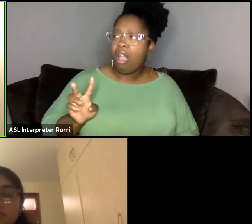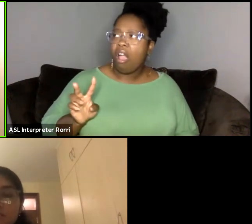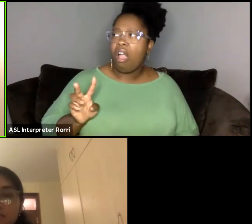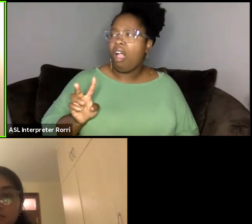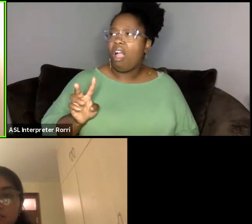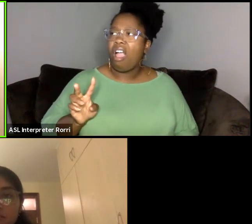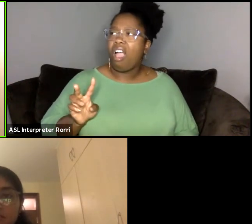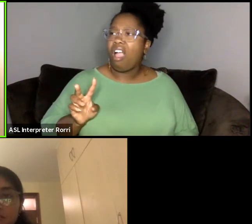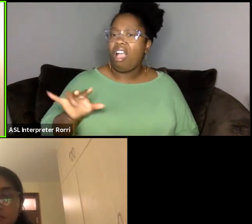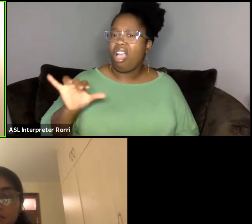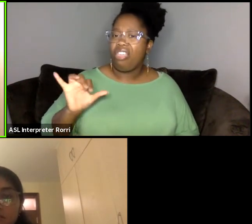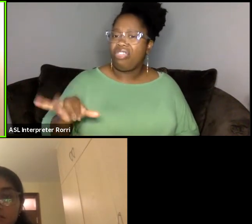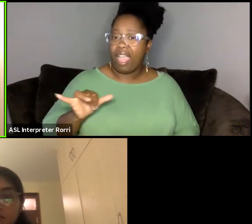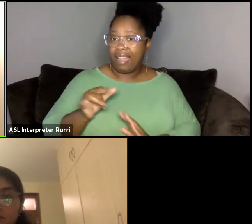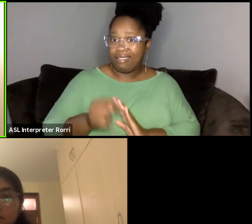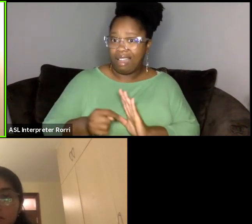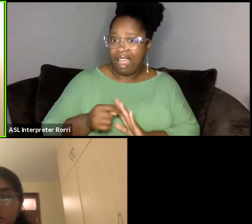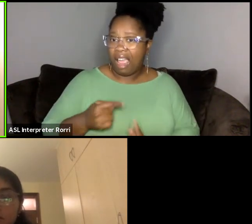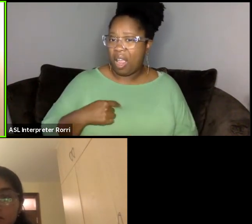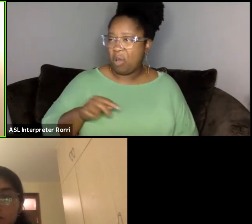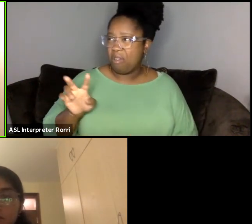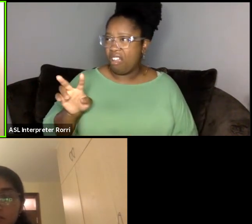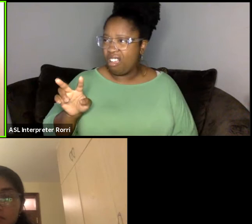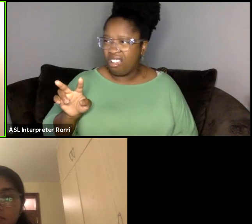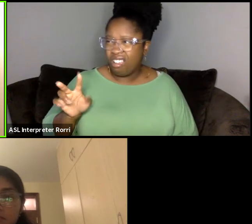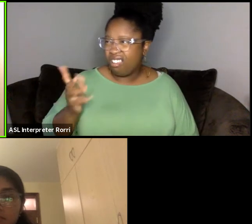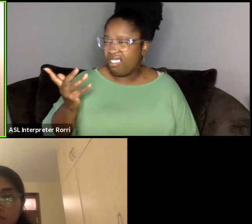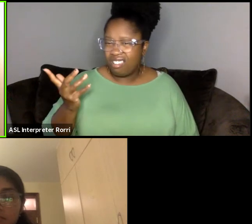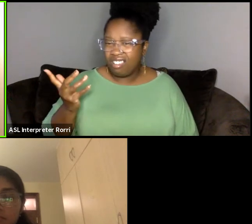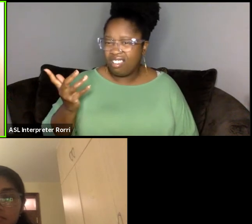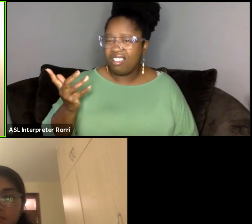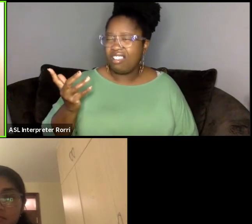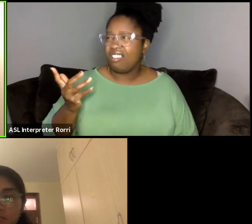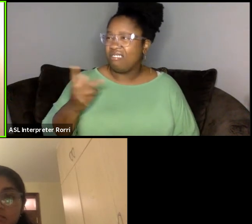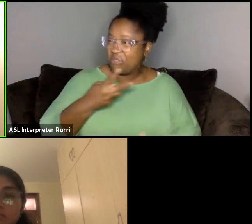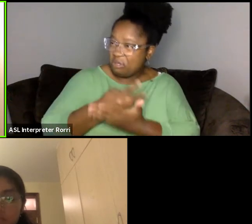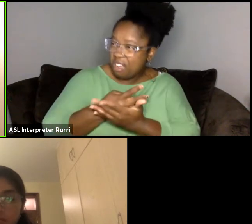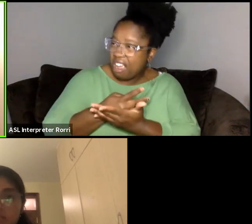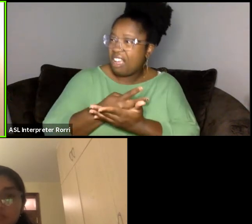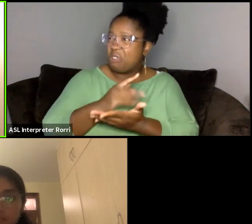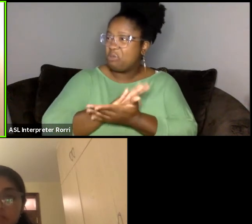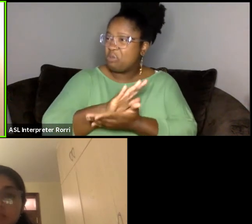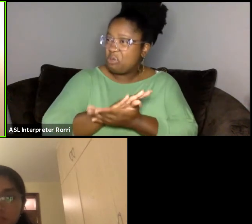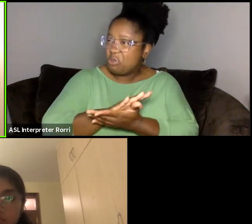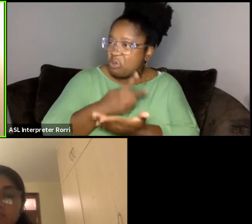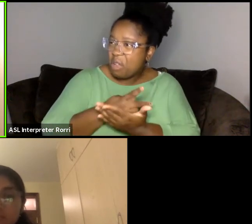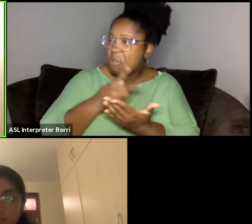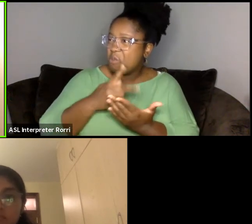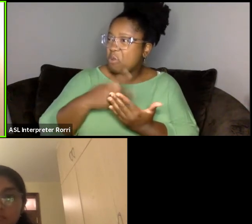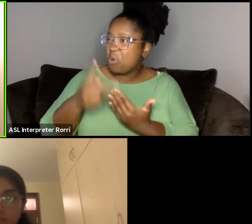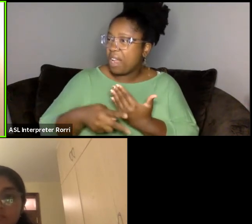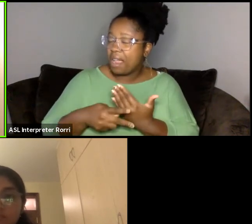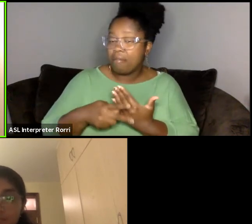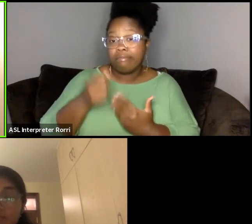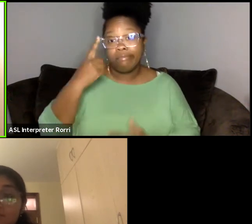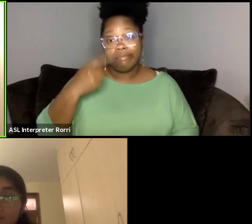I was not familiar with, you know, graduate study programs. I am a first generation college graduate.